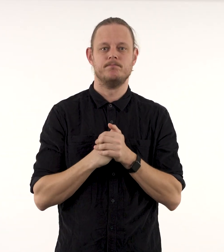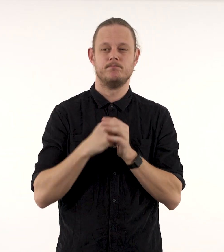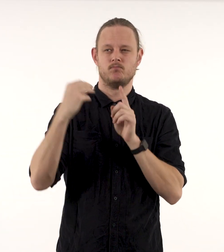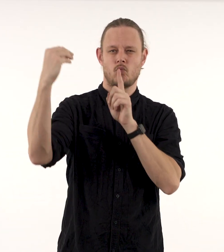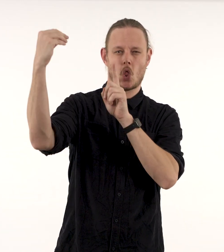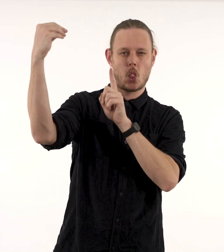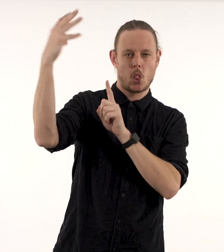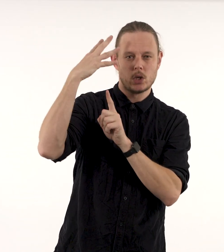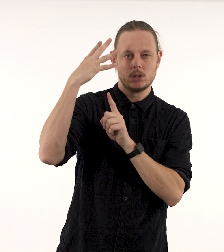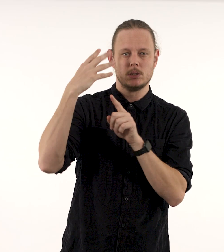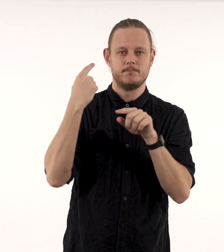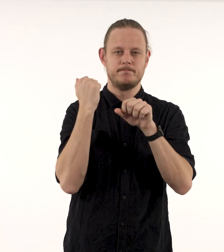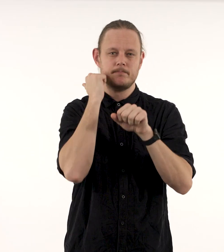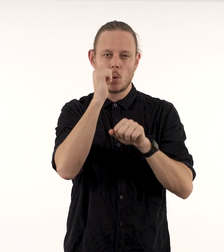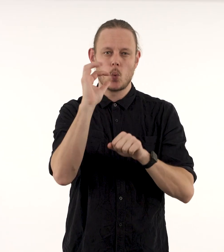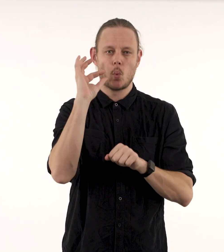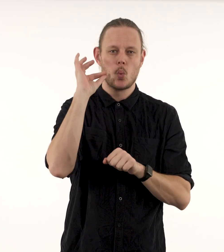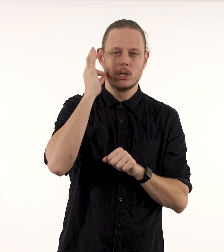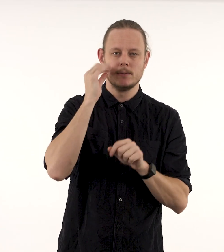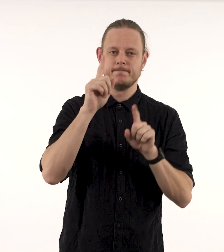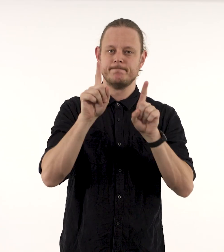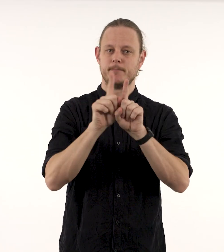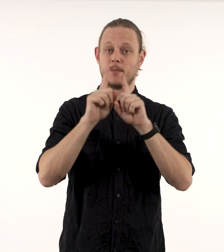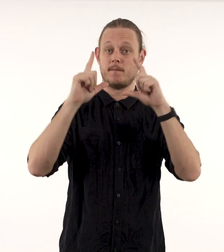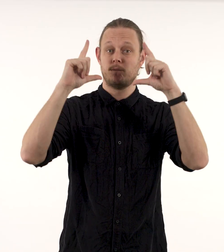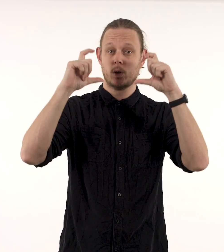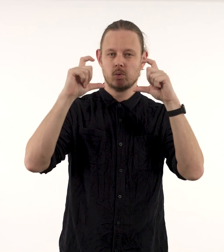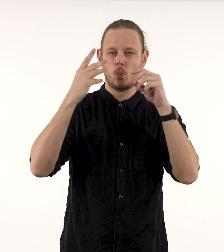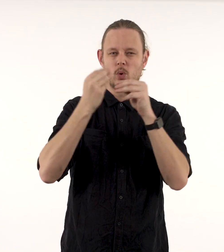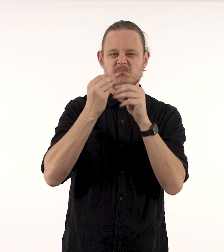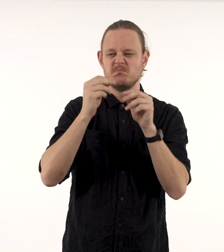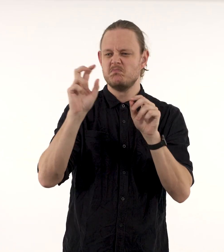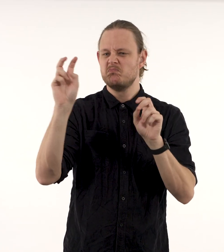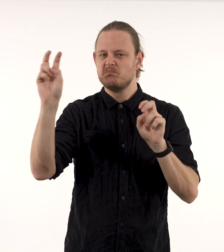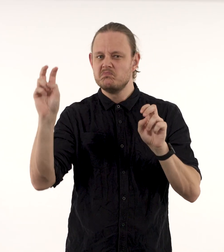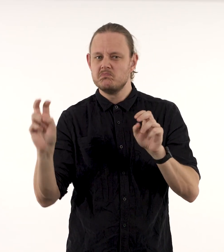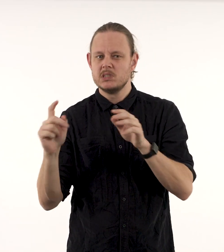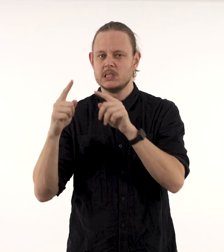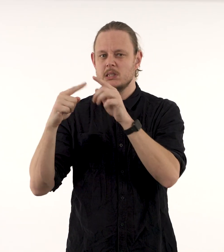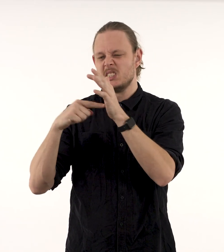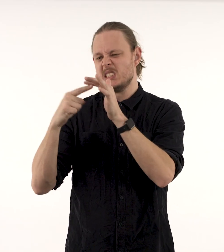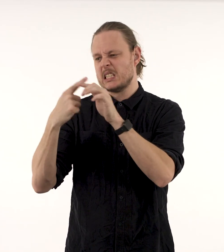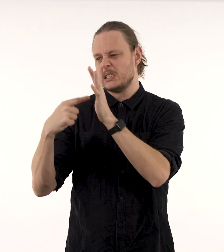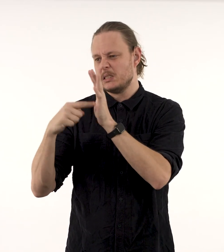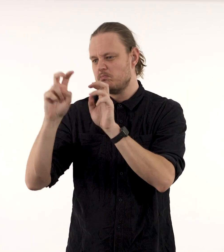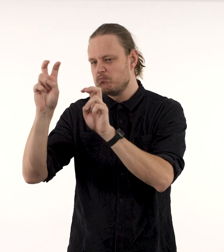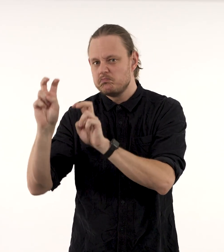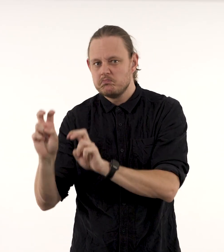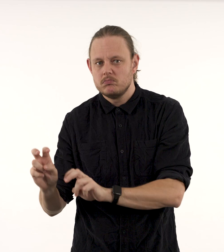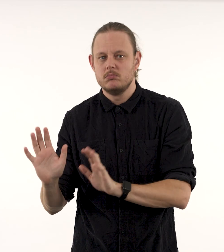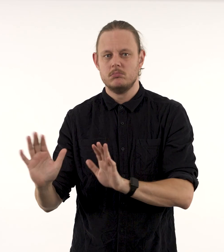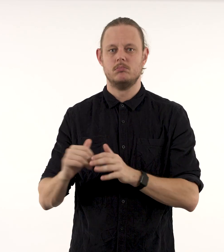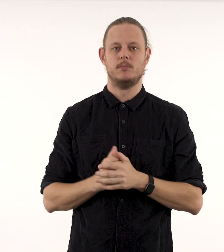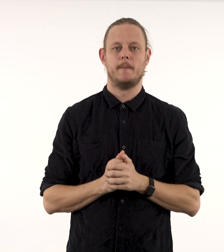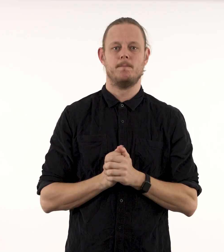with strong raking light, as if in a black-and-white publicity photo, and the occasional use of text.